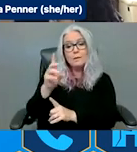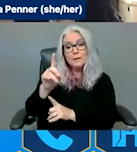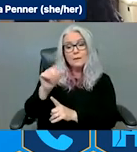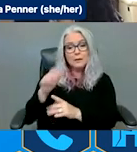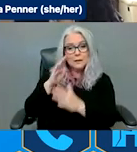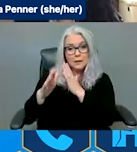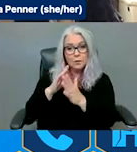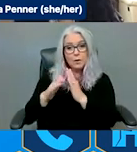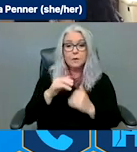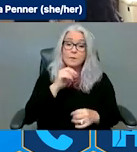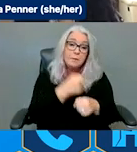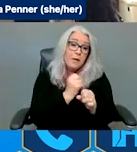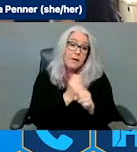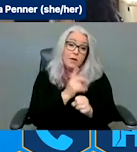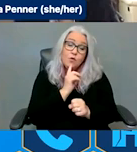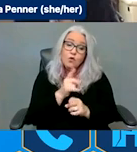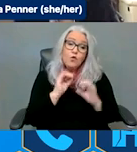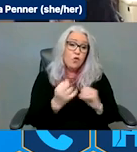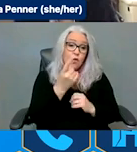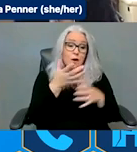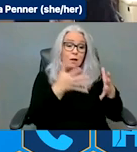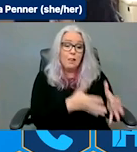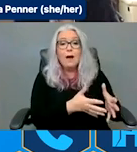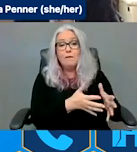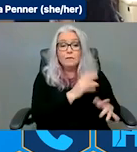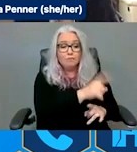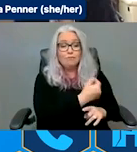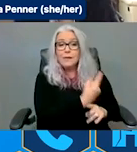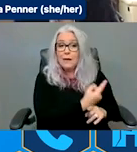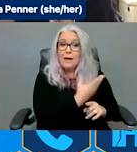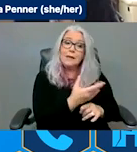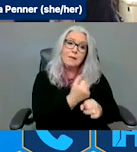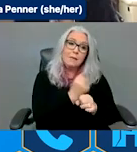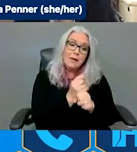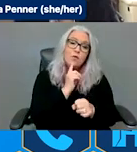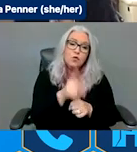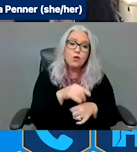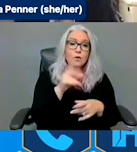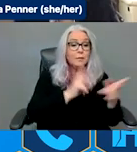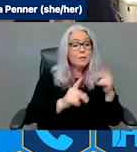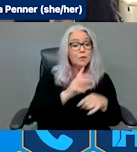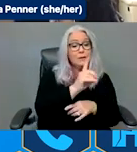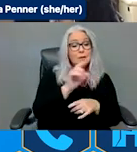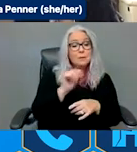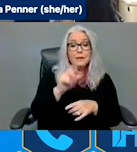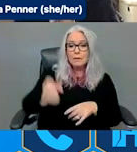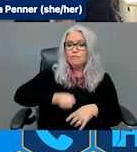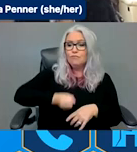and ensuring people with disabilities don't get institutionalized unnecessarily. Some other promising practices